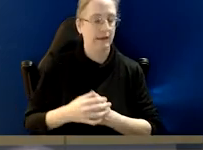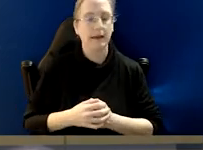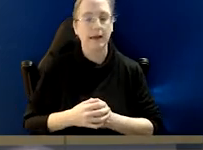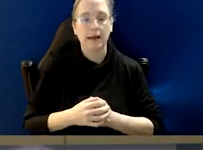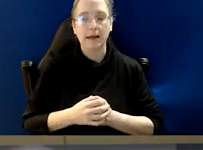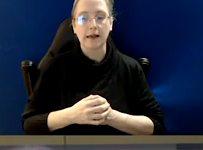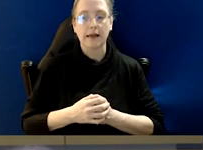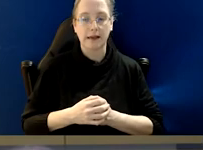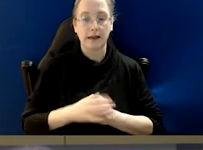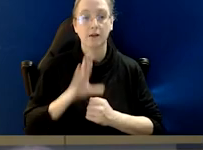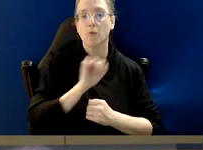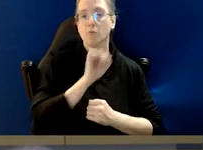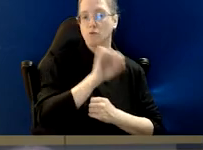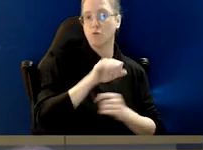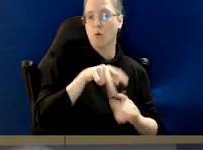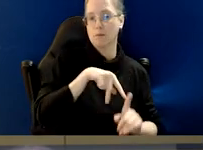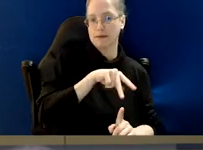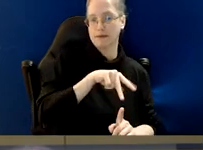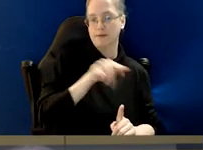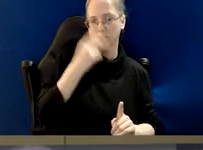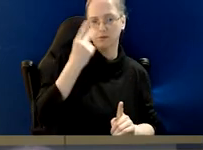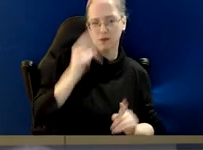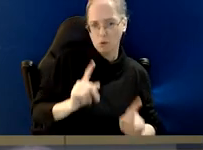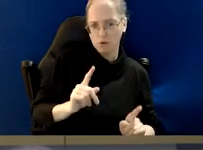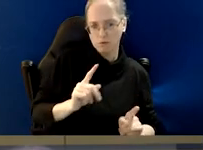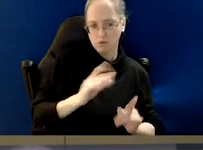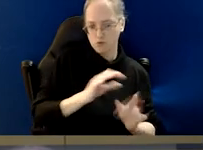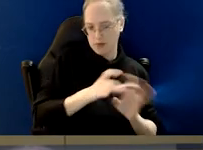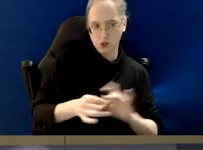What are you seeing from your vantage point around